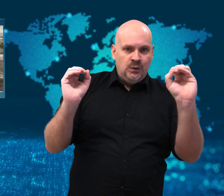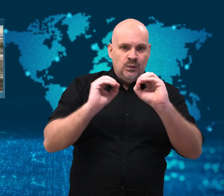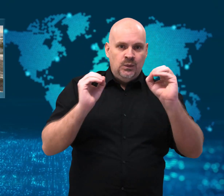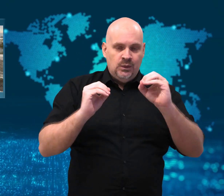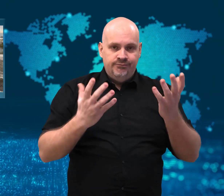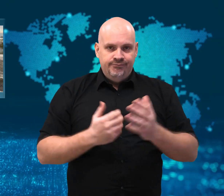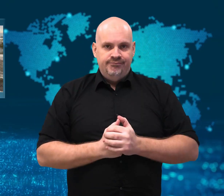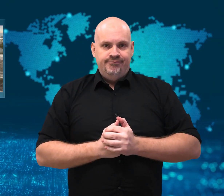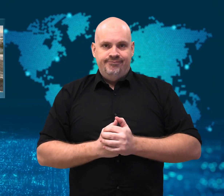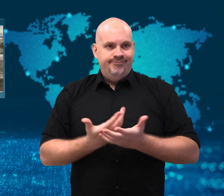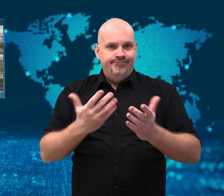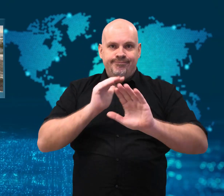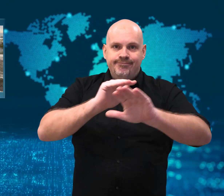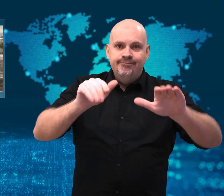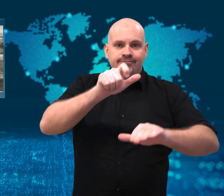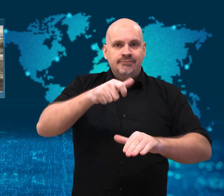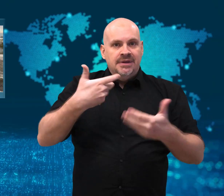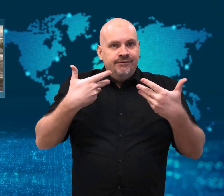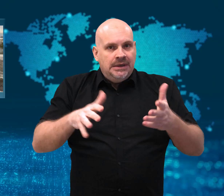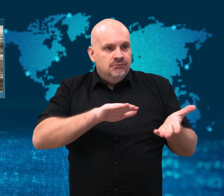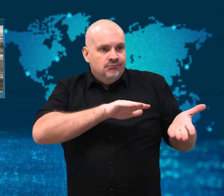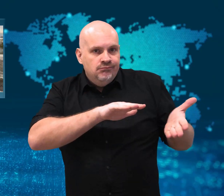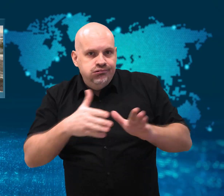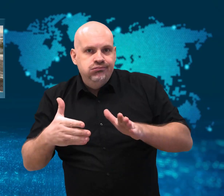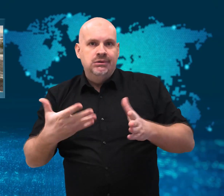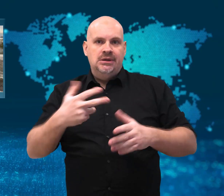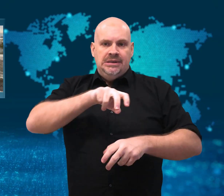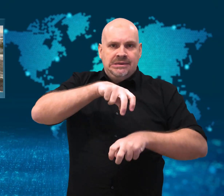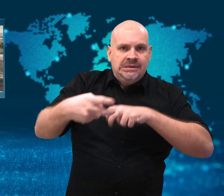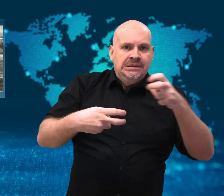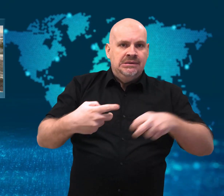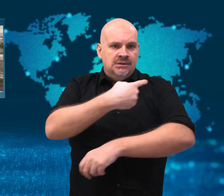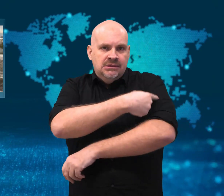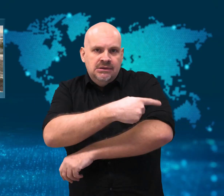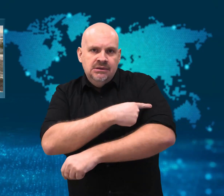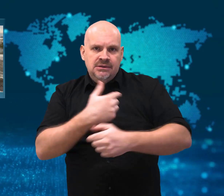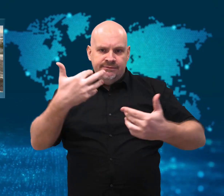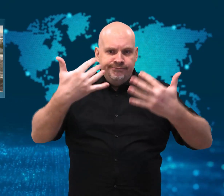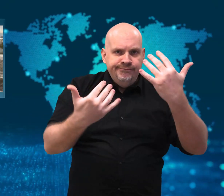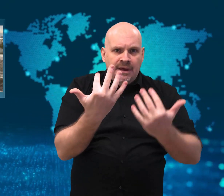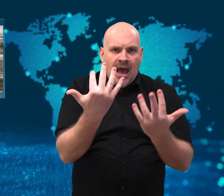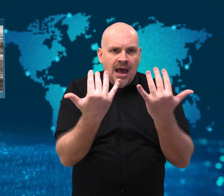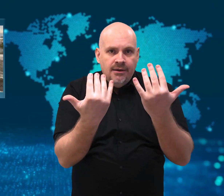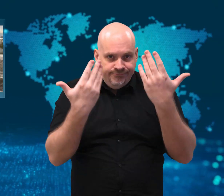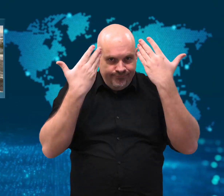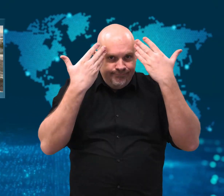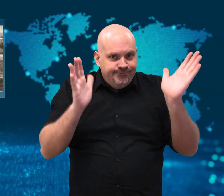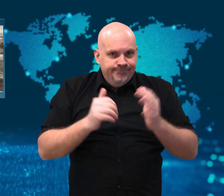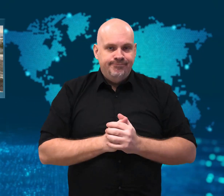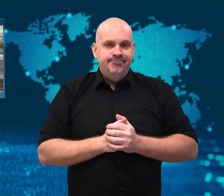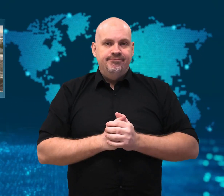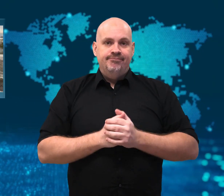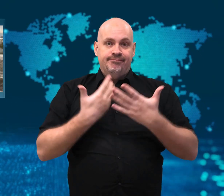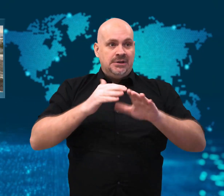So far, there have not been any deaths reported.